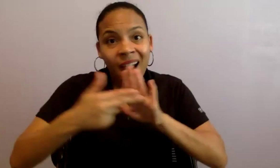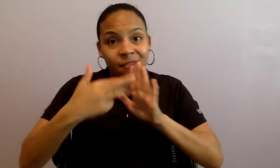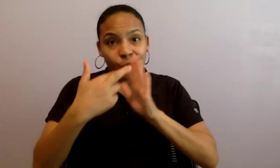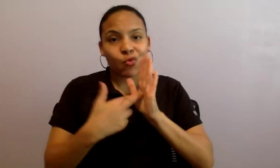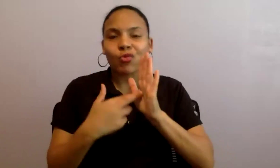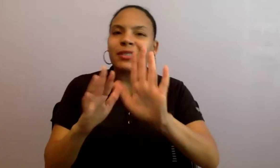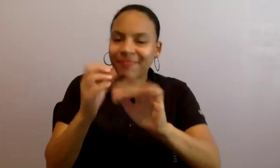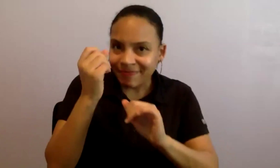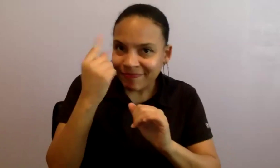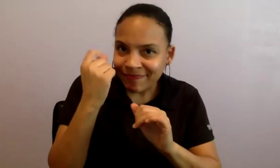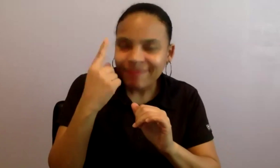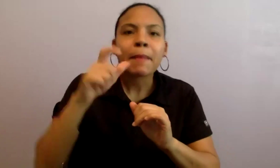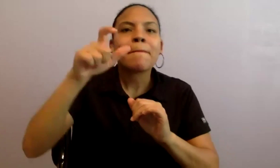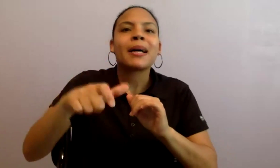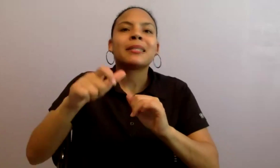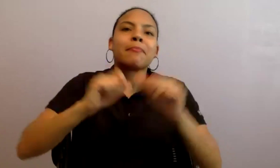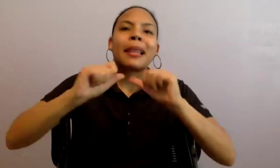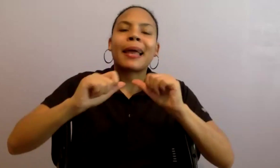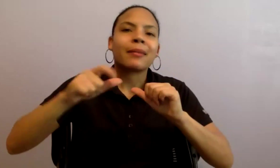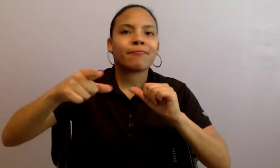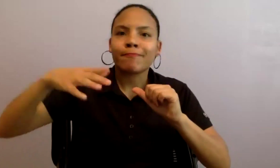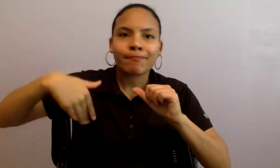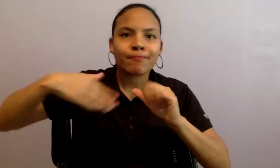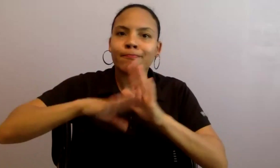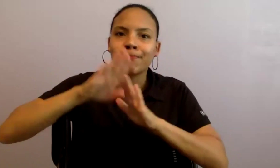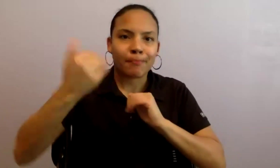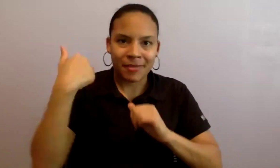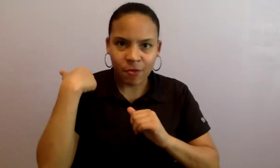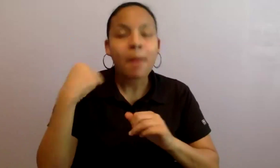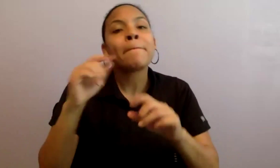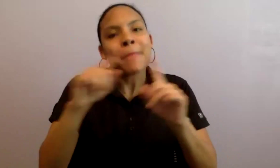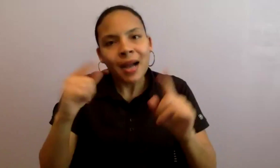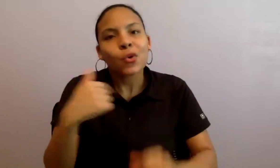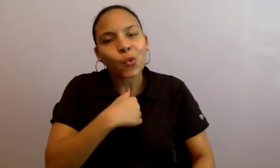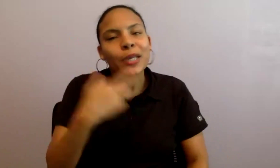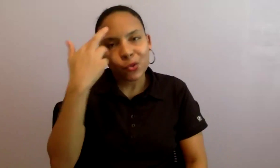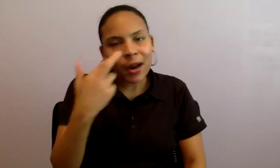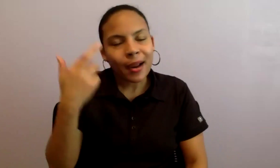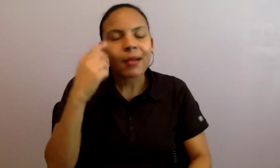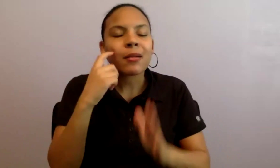we recognize that there are only so many human stories that humanity tells, right. We have 1,000